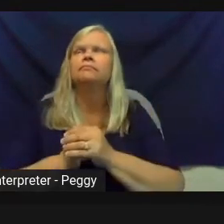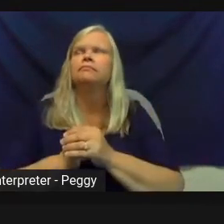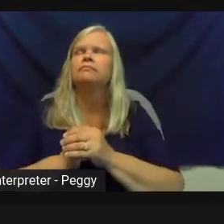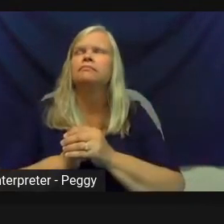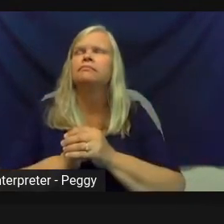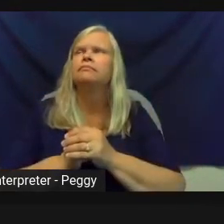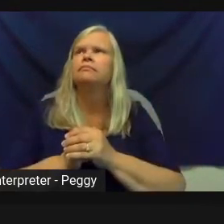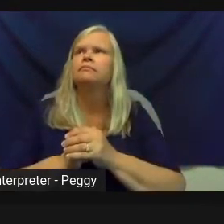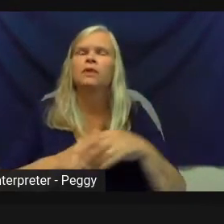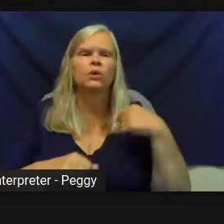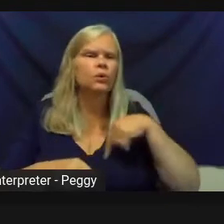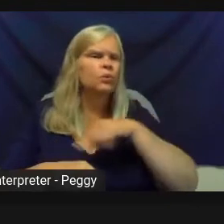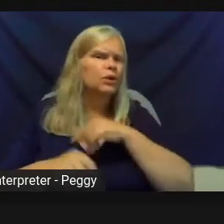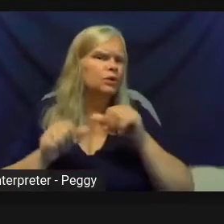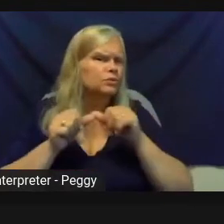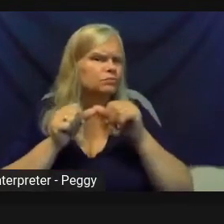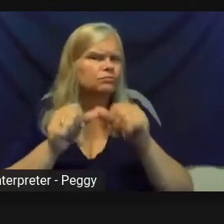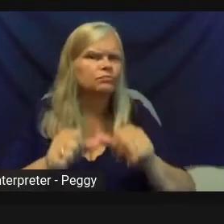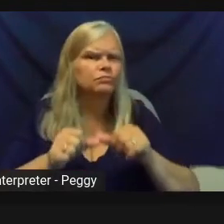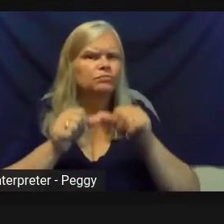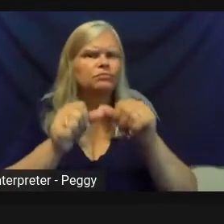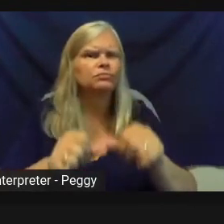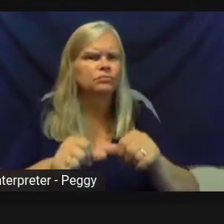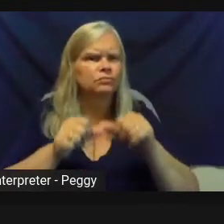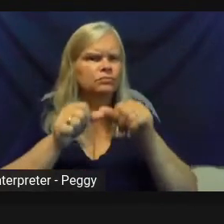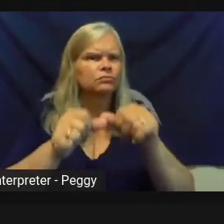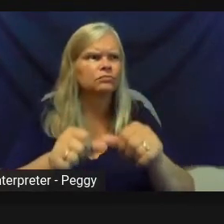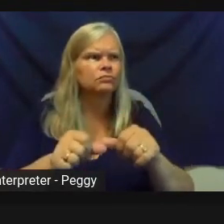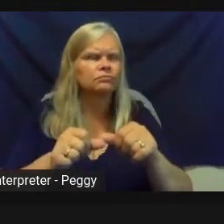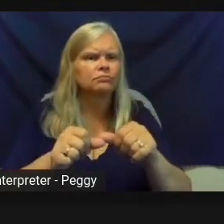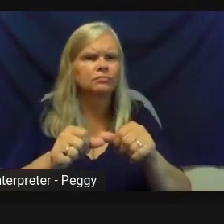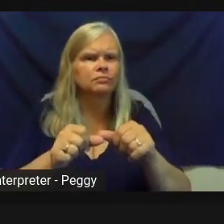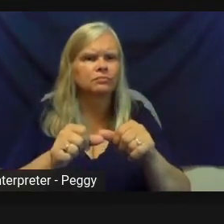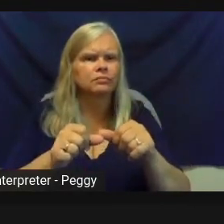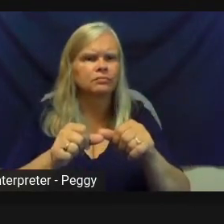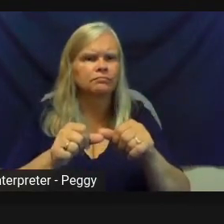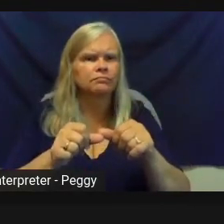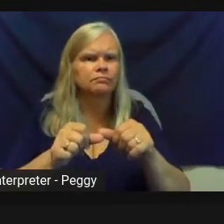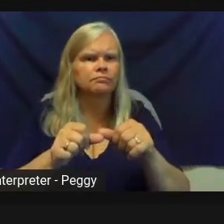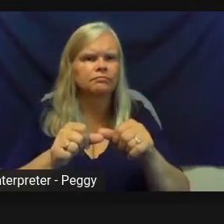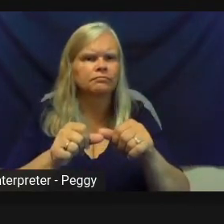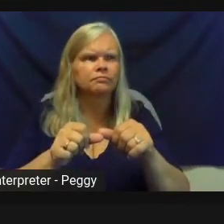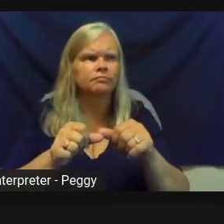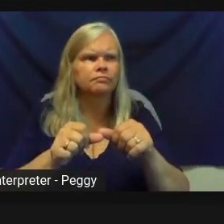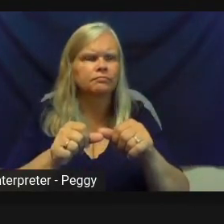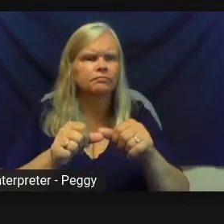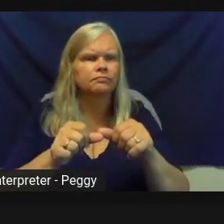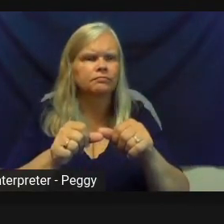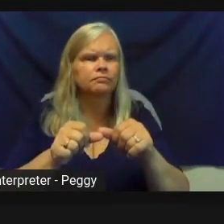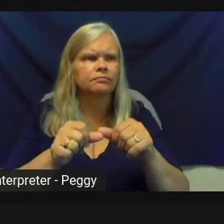trying to build the capacity and kind of technical